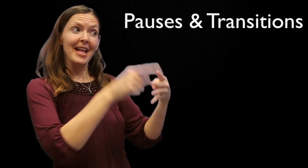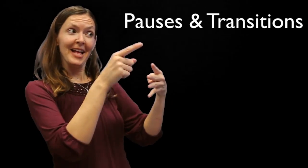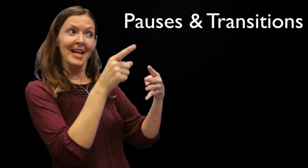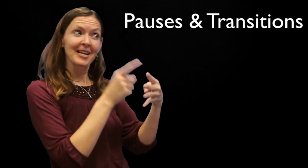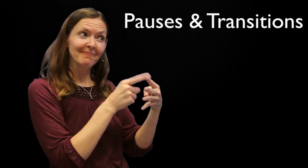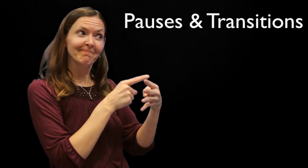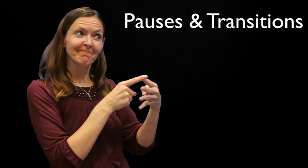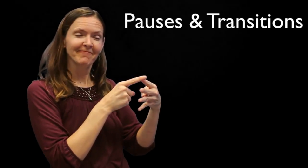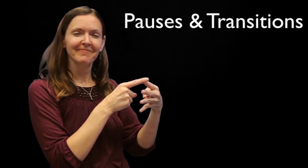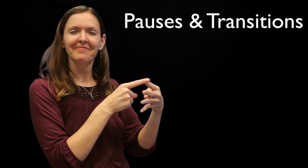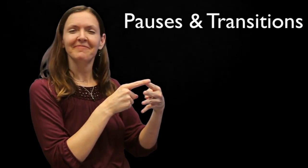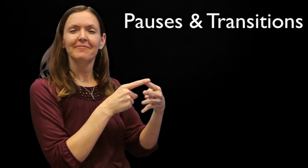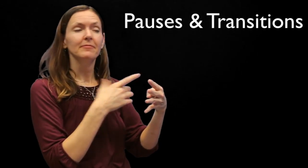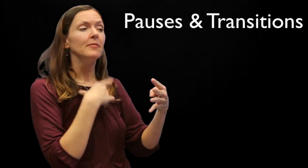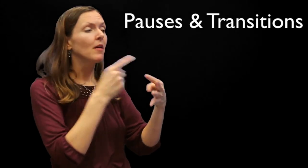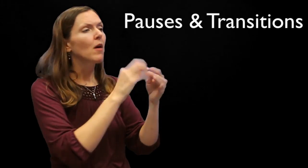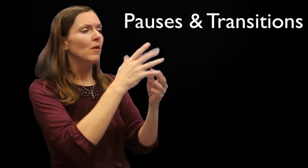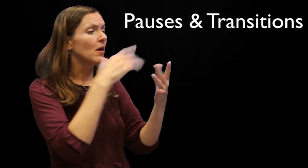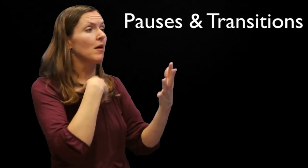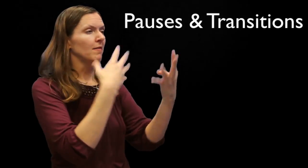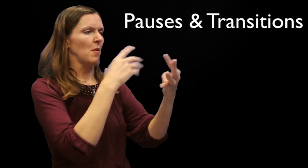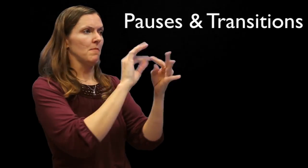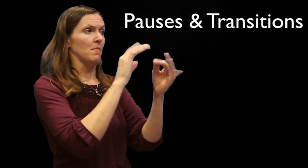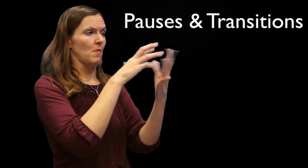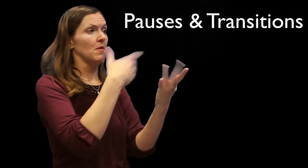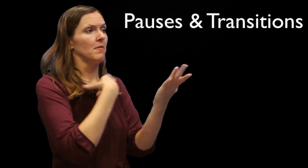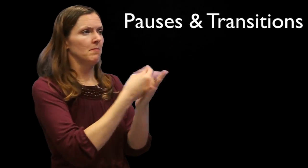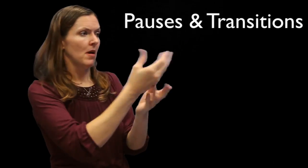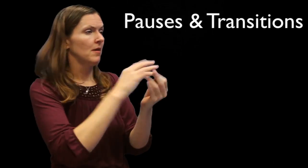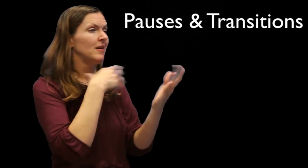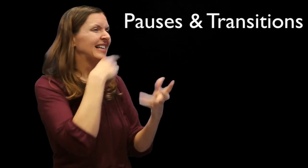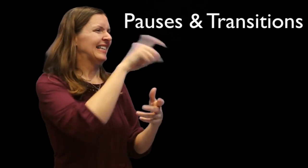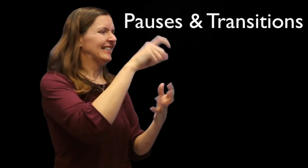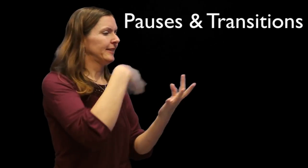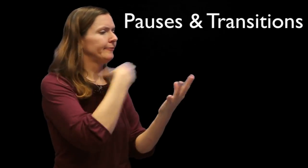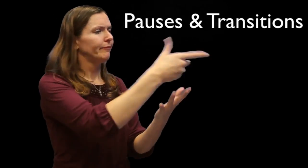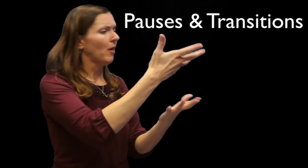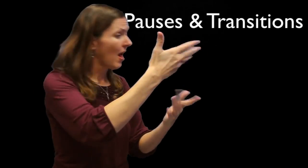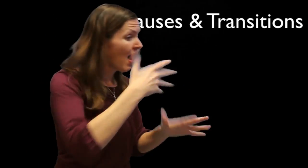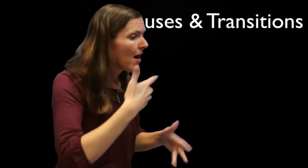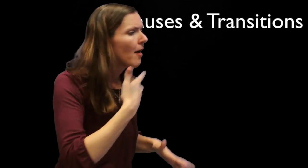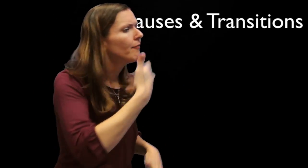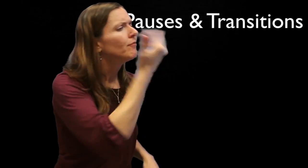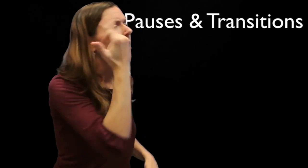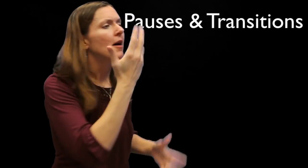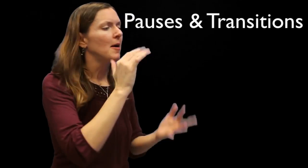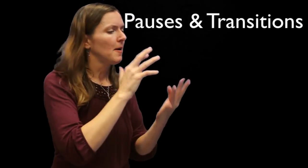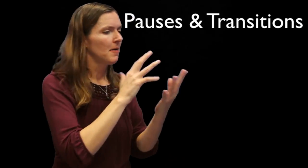posture, and handshape/movement salience. Casual conversations using the listing buoy incorporate more assimilation and overlap in handshape, location and movement. [Raychelle is demonstrating a casual